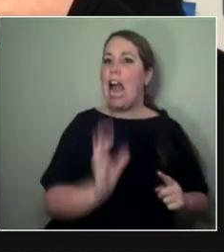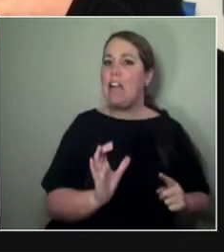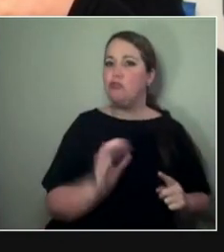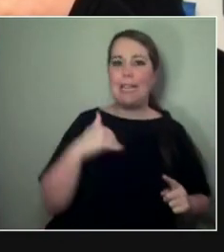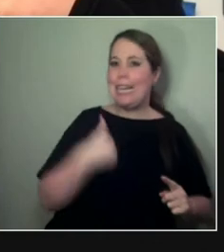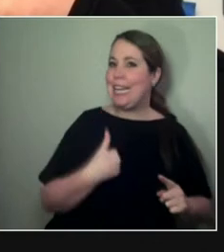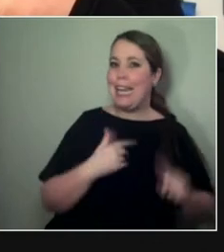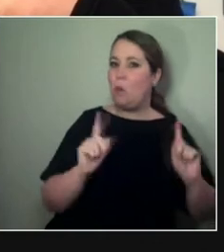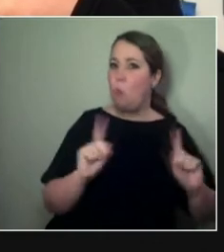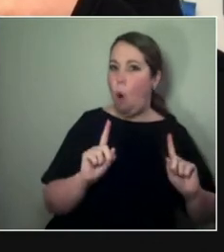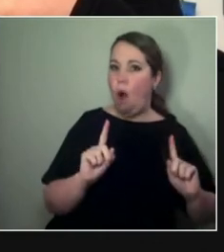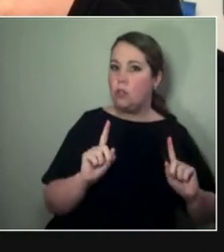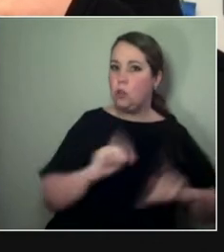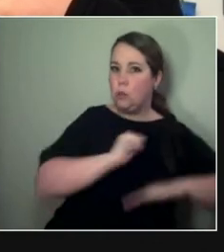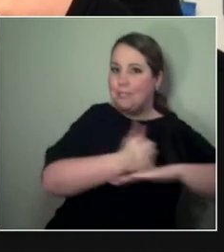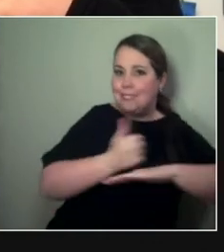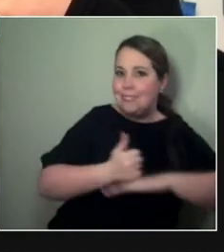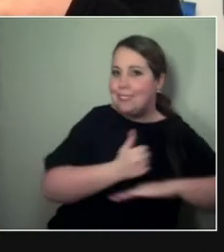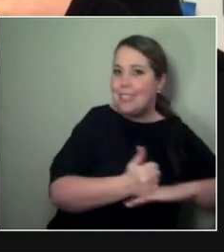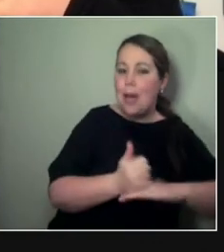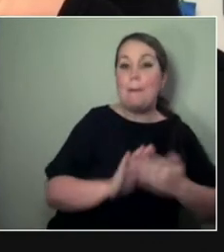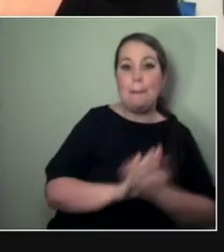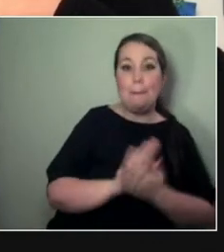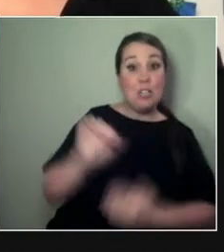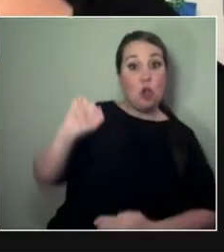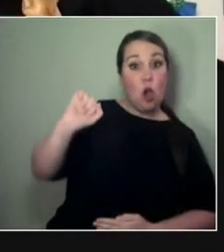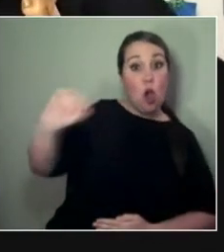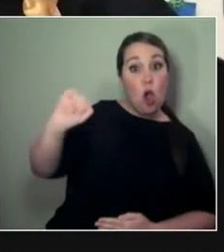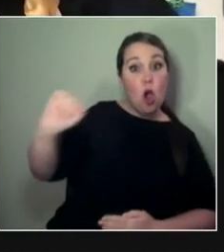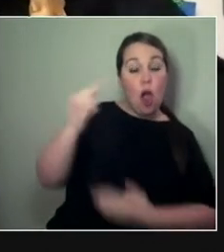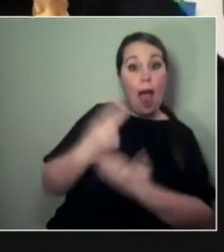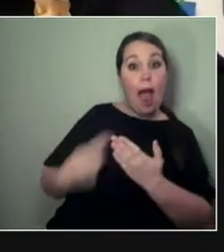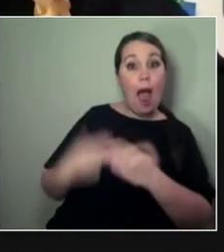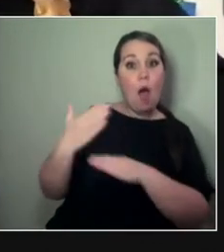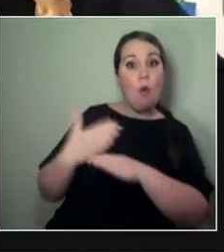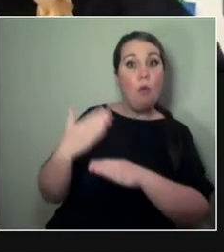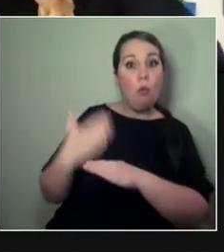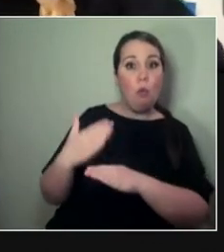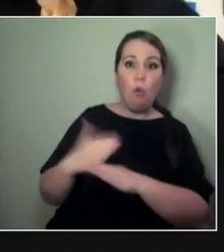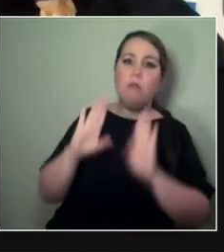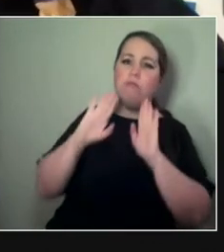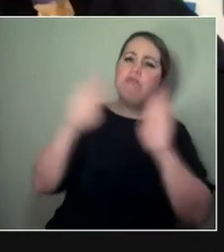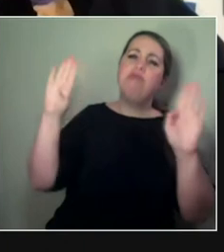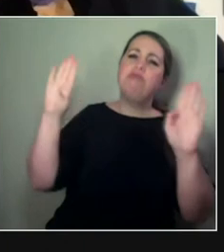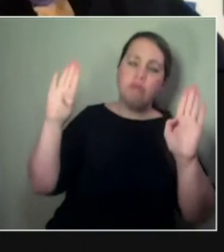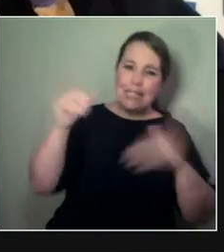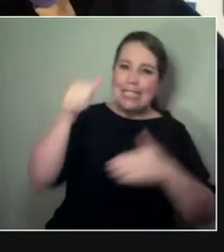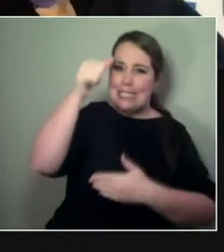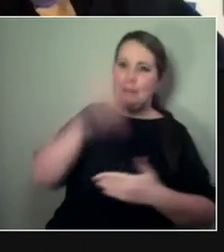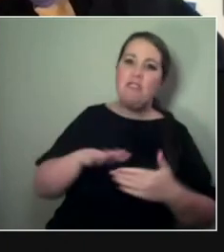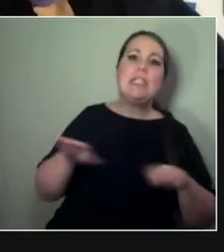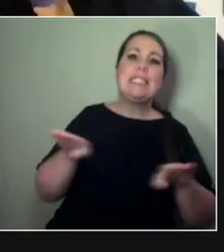And we're finding that out. Like, that's the stuff that we're finding out. Here's one for both of us, Jess.